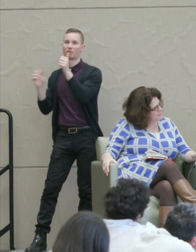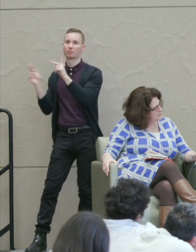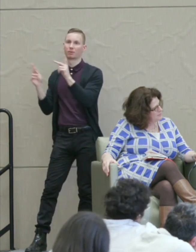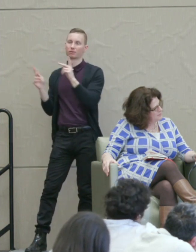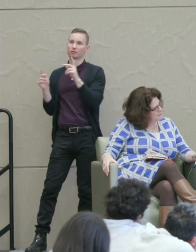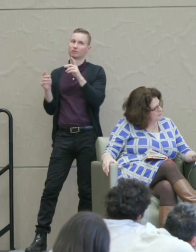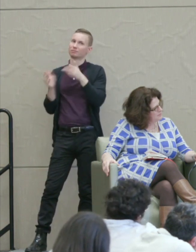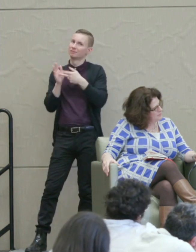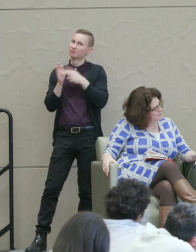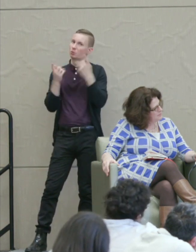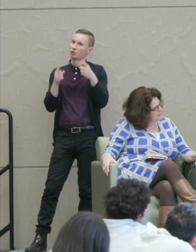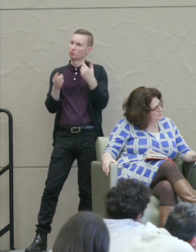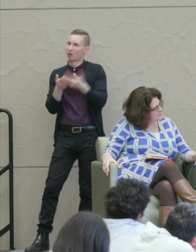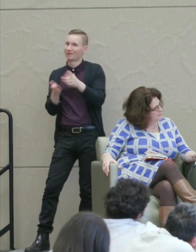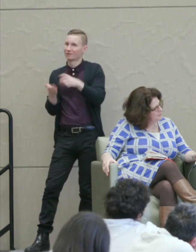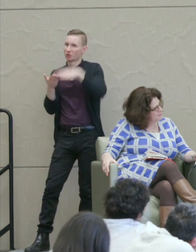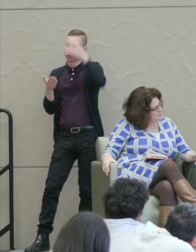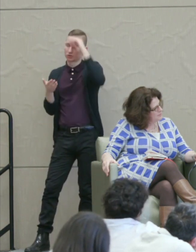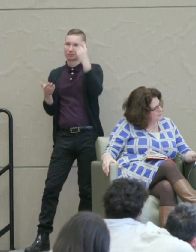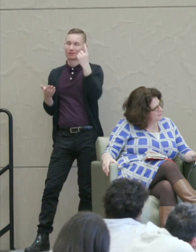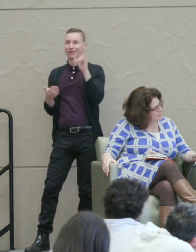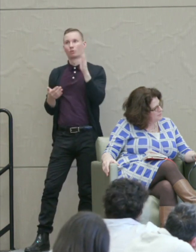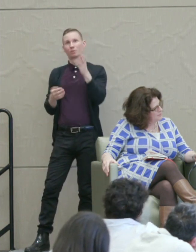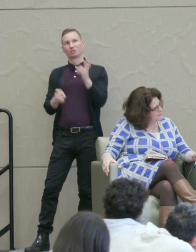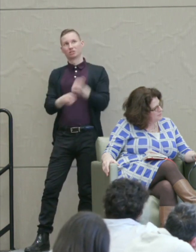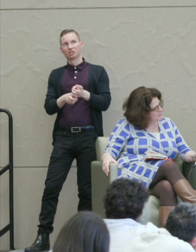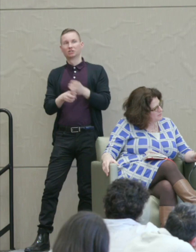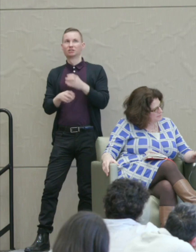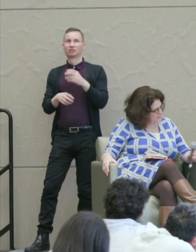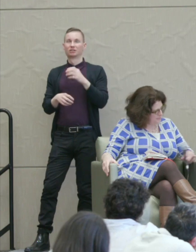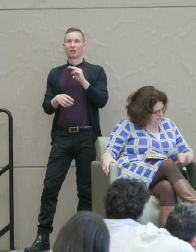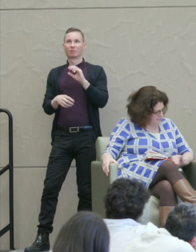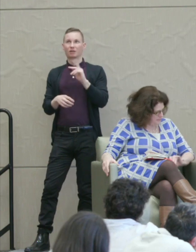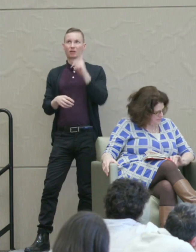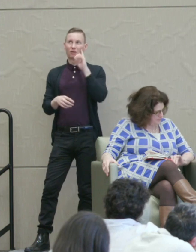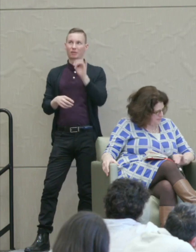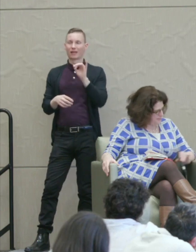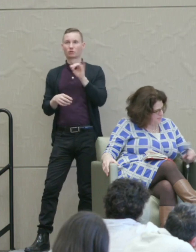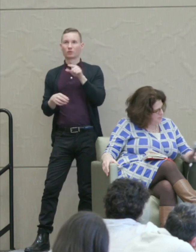And that would be hard he thought and of course he did this very carefully.